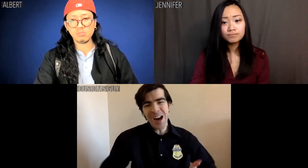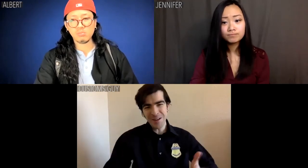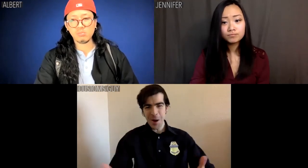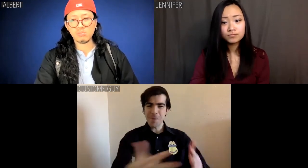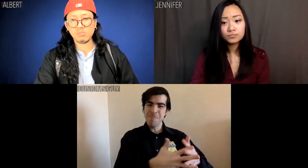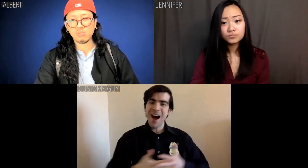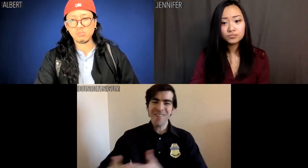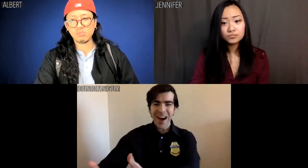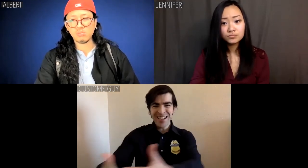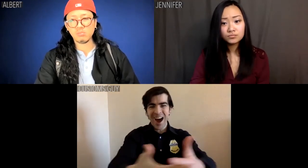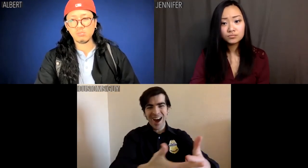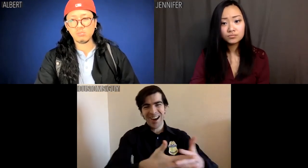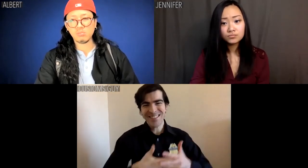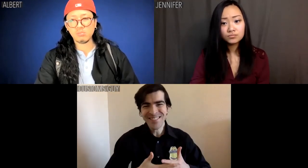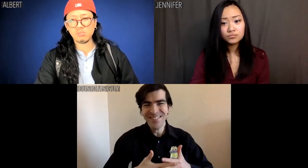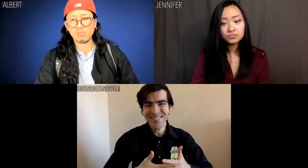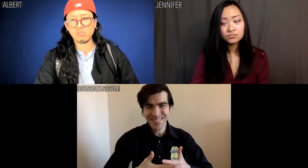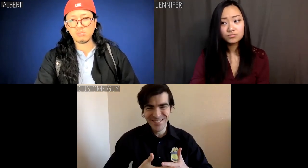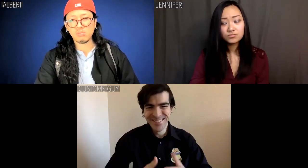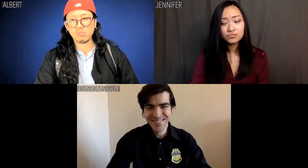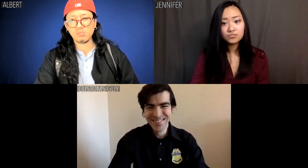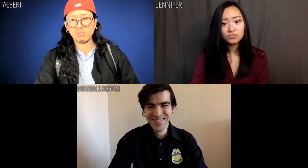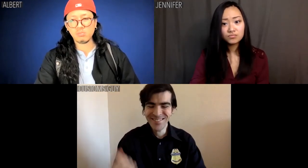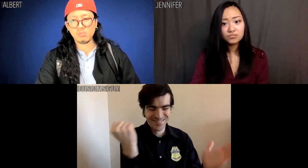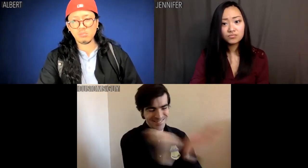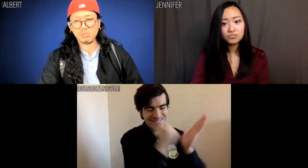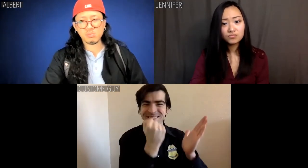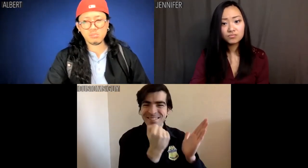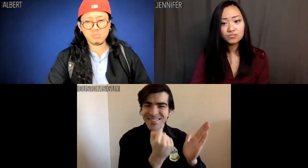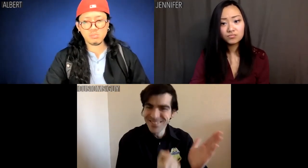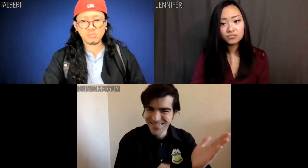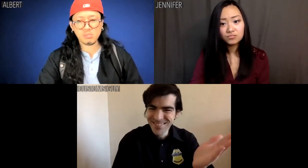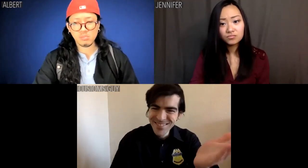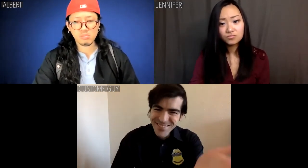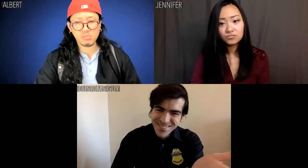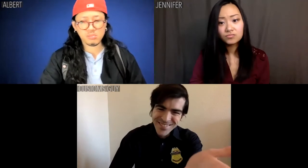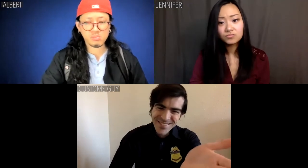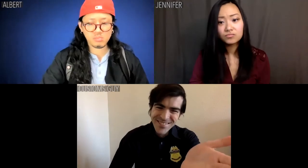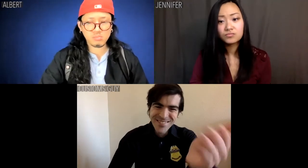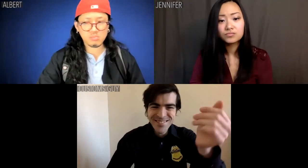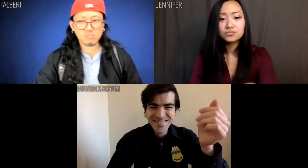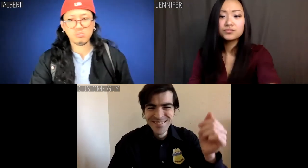Welcome to America [sound of a passport stamp]